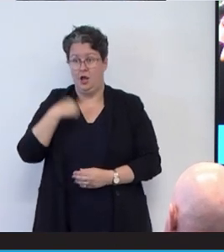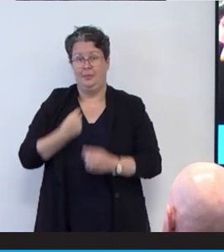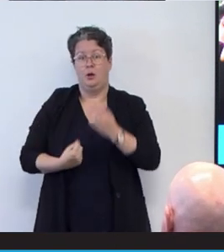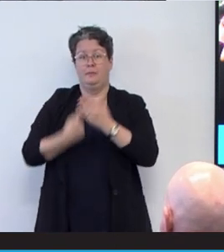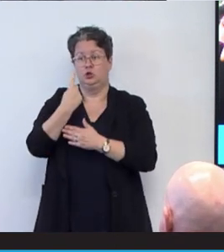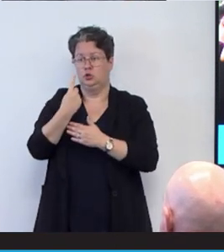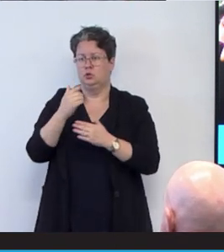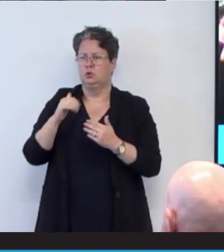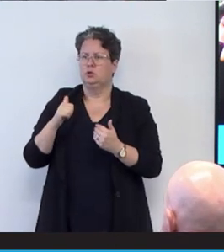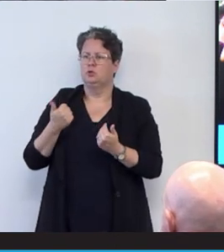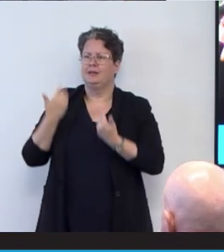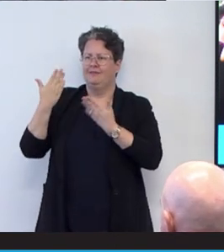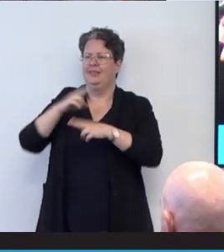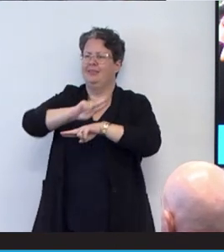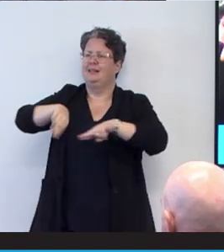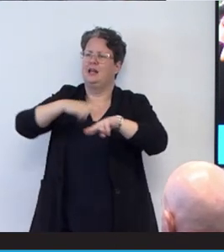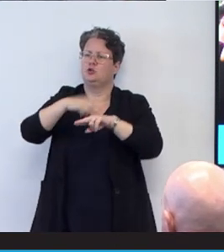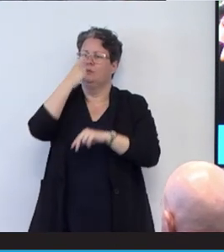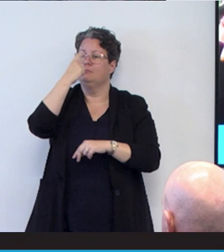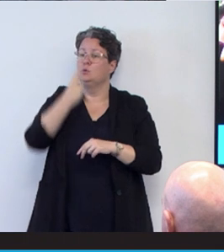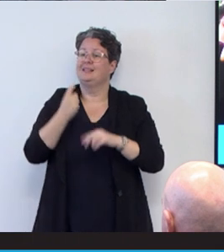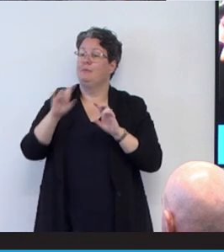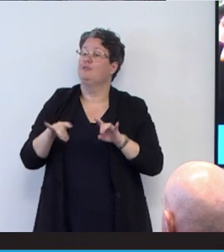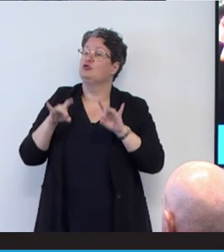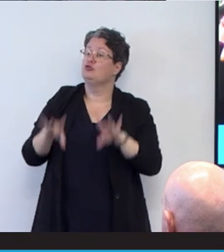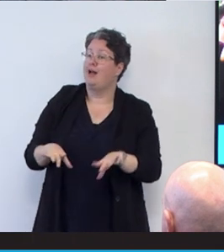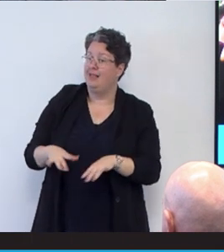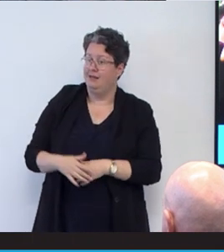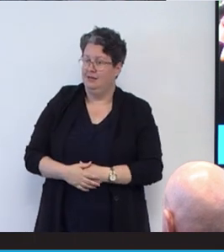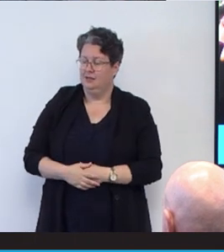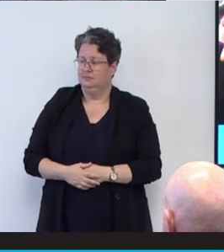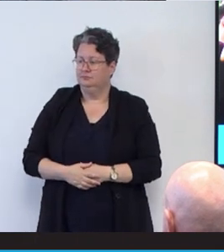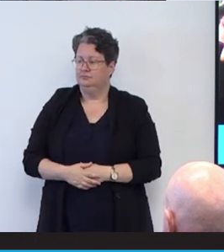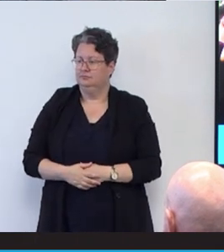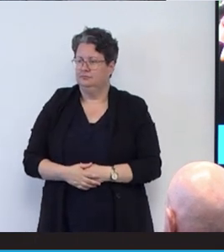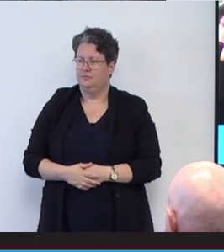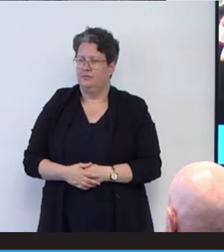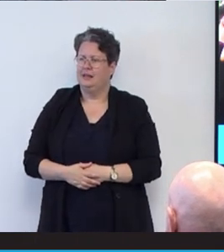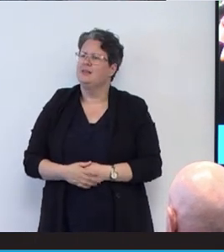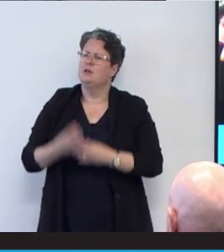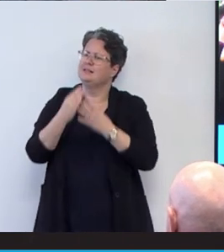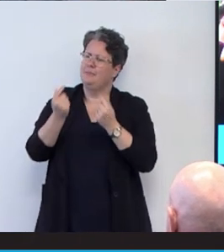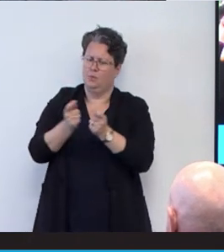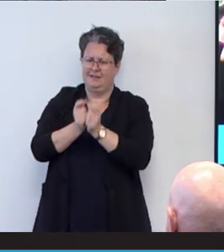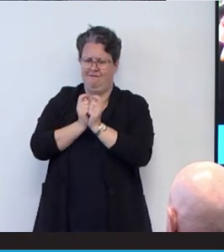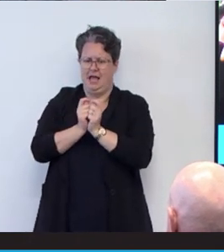to the National Museum of Australia that meant something to me that was of significance to me,